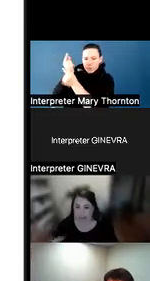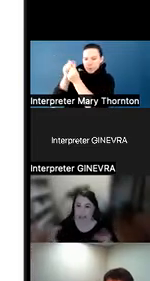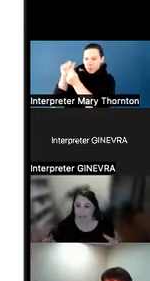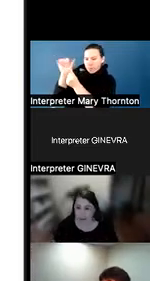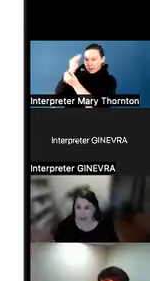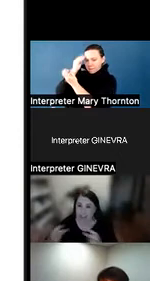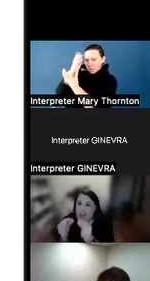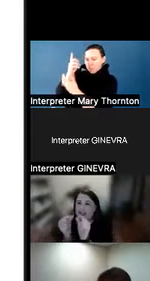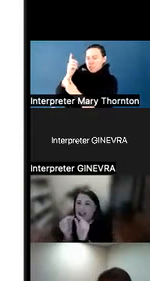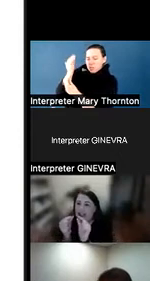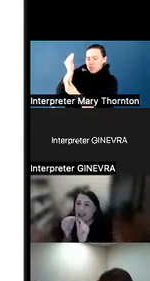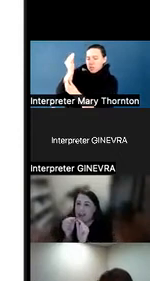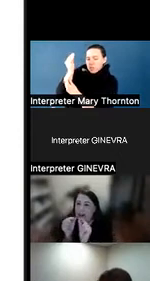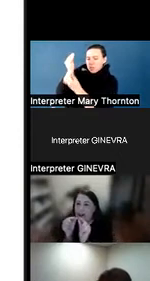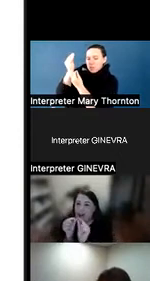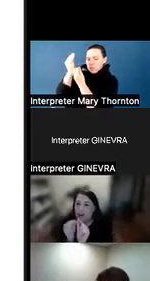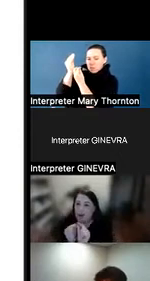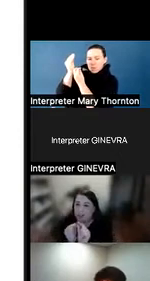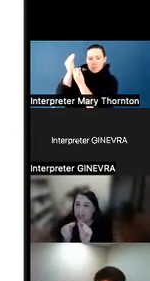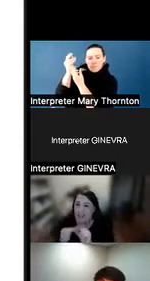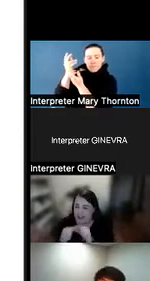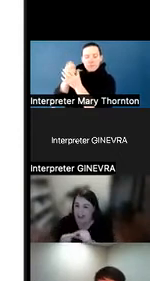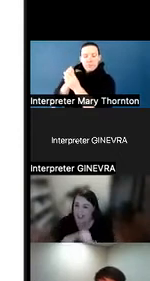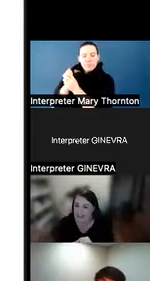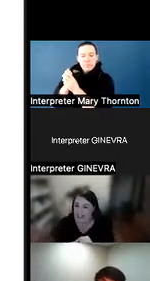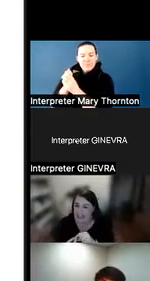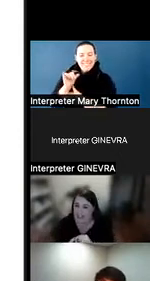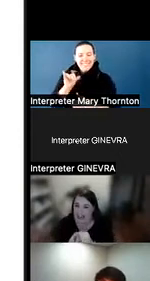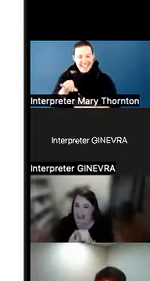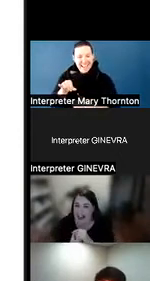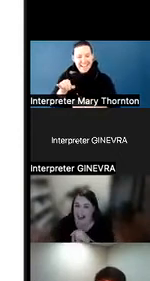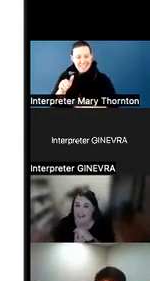that we're having in this very small, short activity.